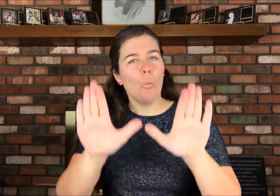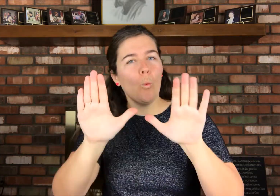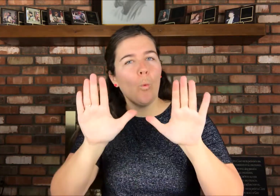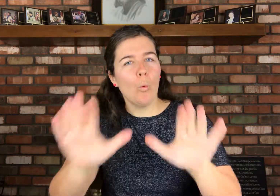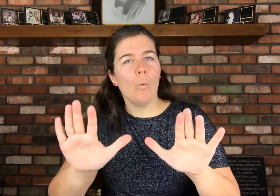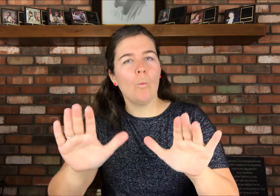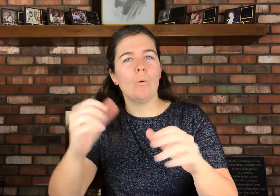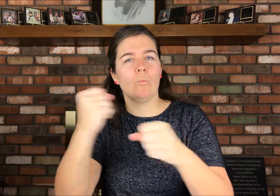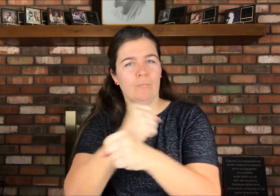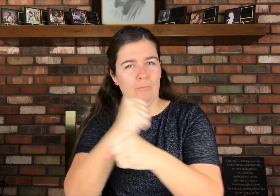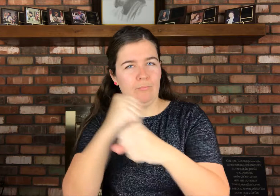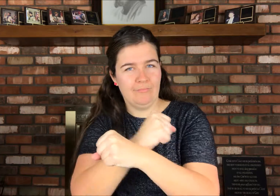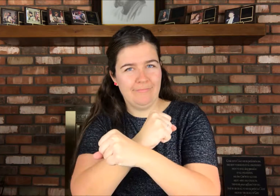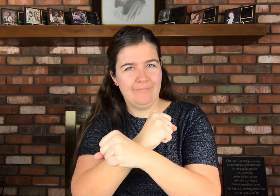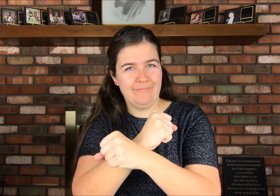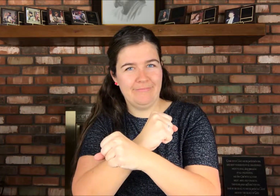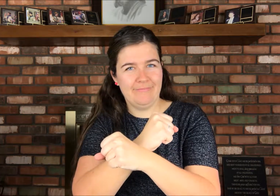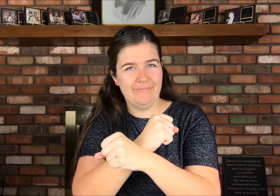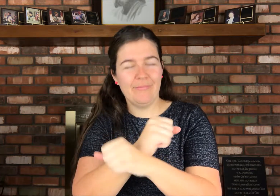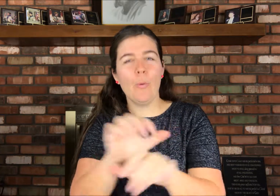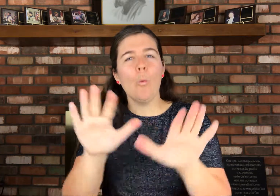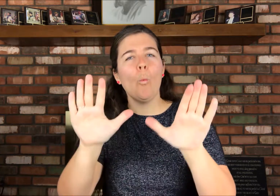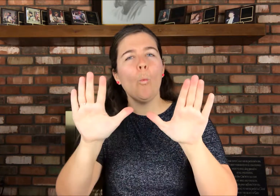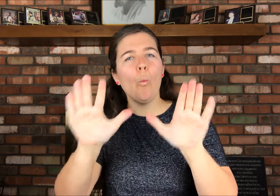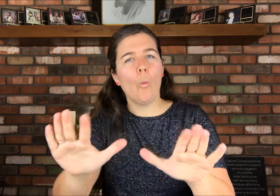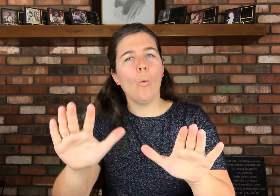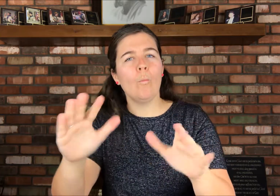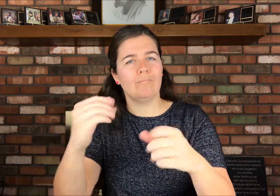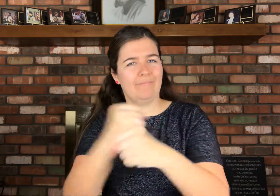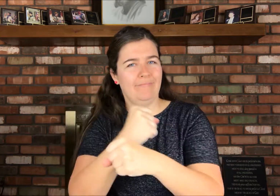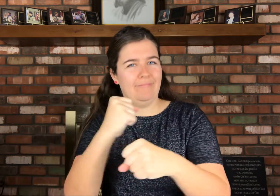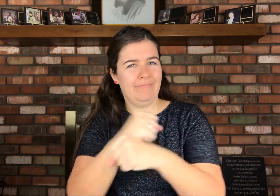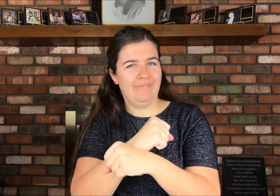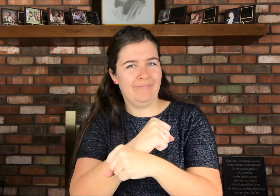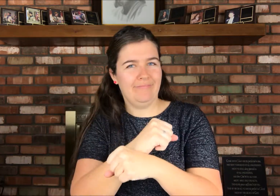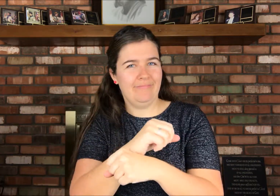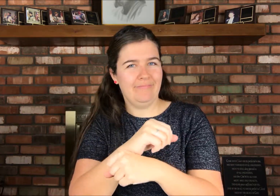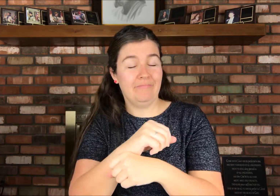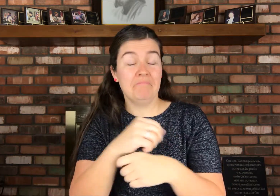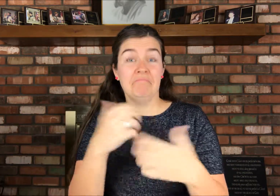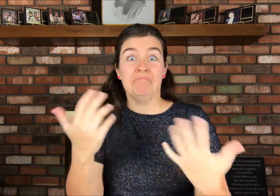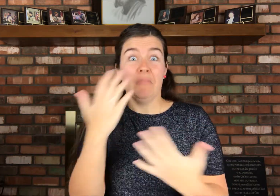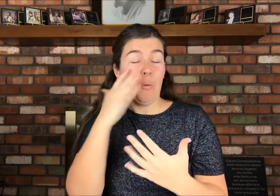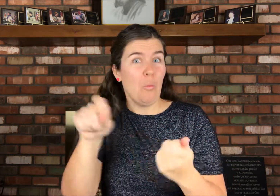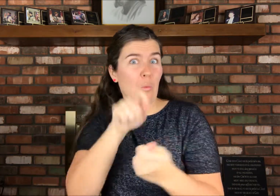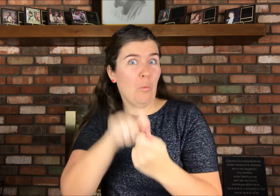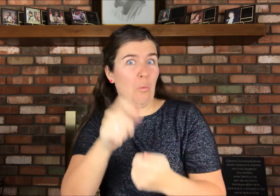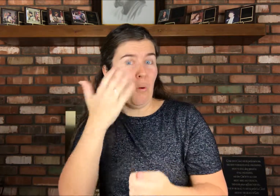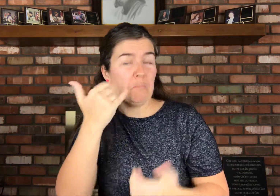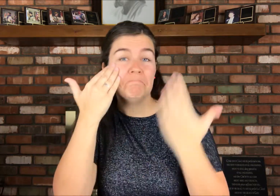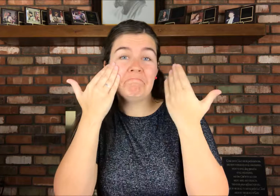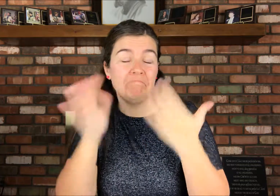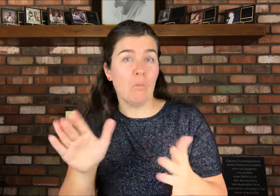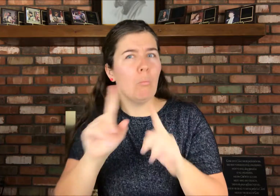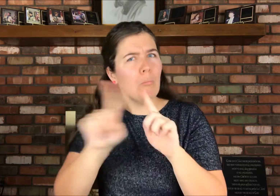HOME I don't know exactly why